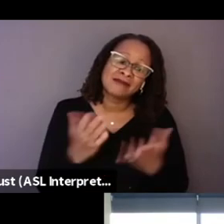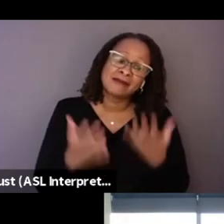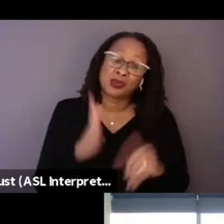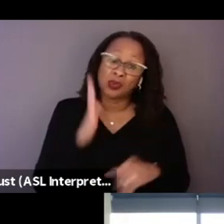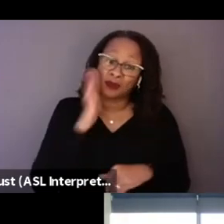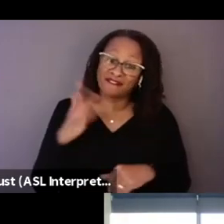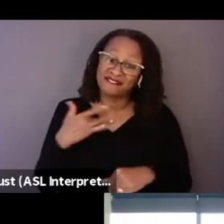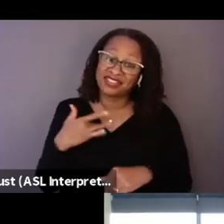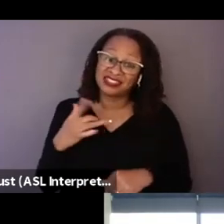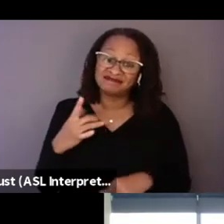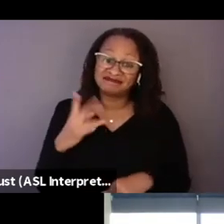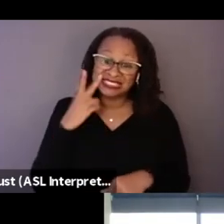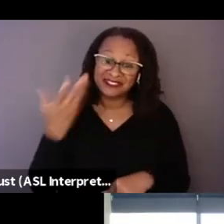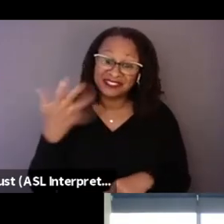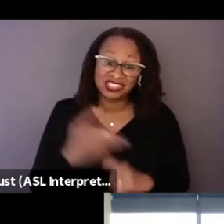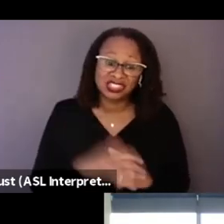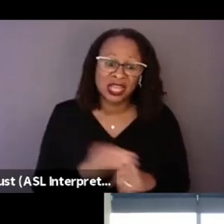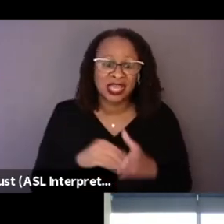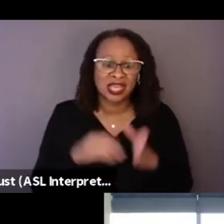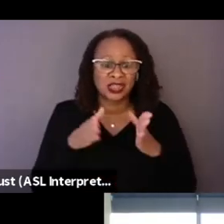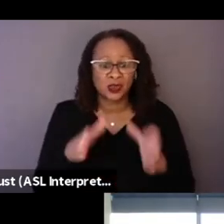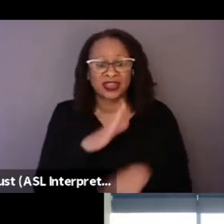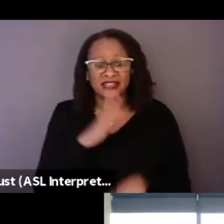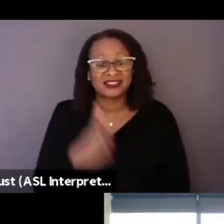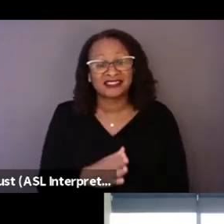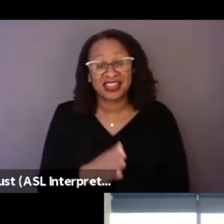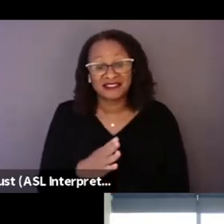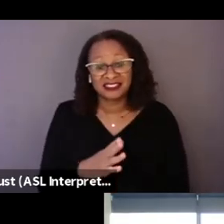in a way that they've never felt that before.